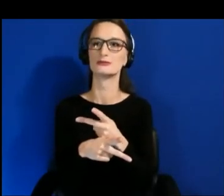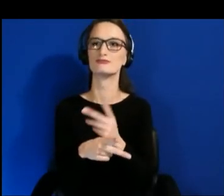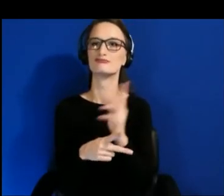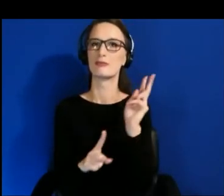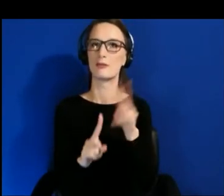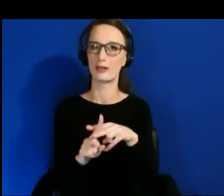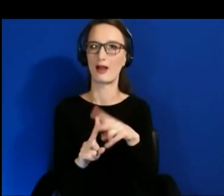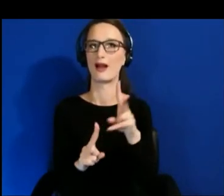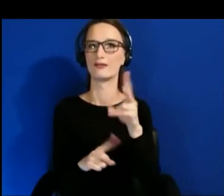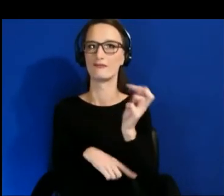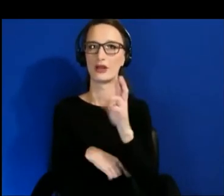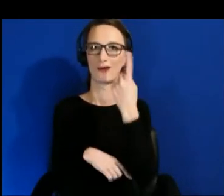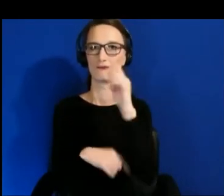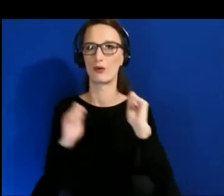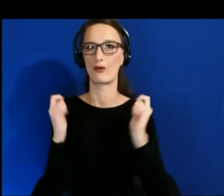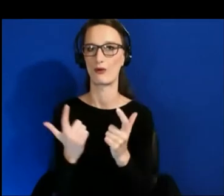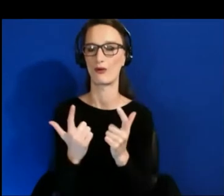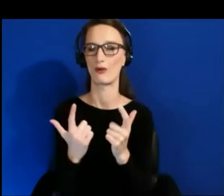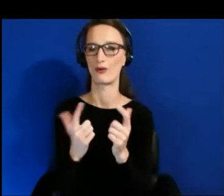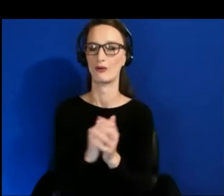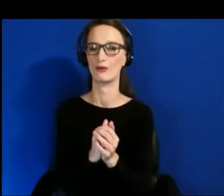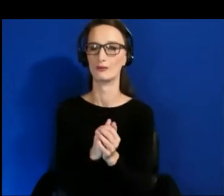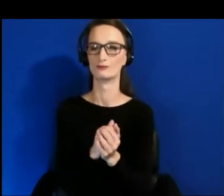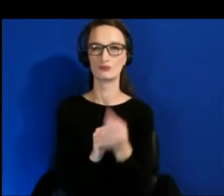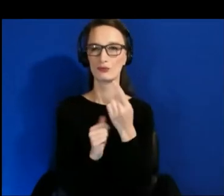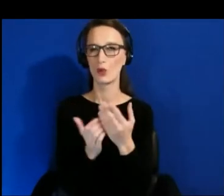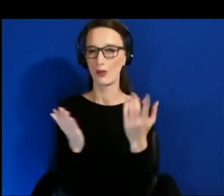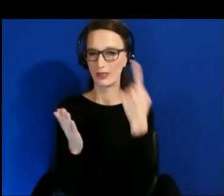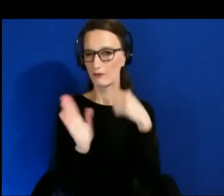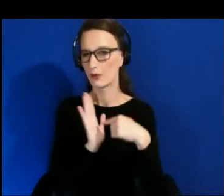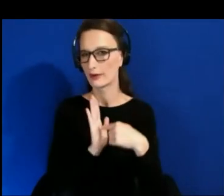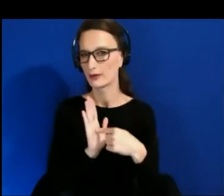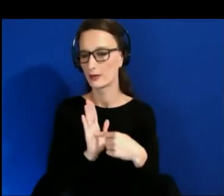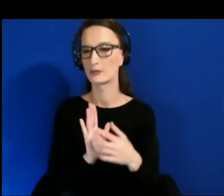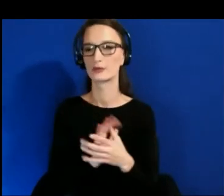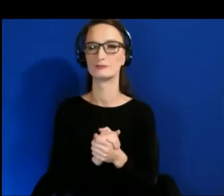One of the things I want to point out as an example for folks, we built this character